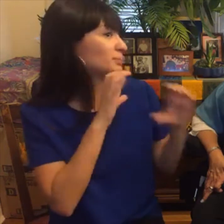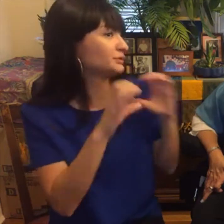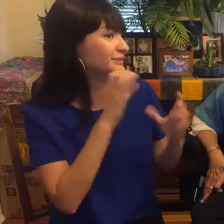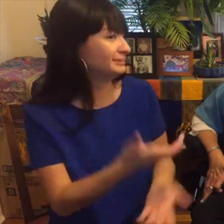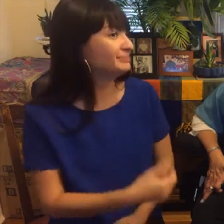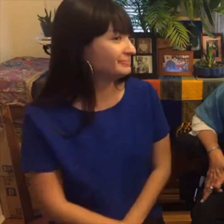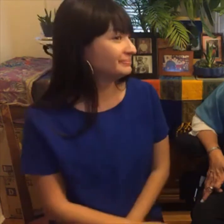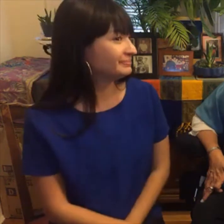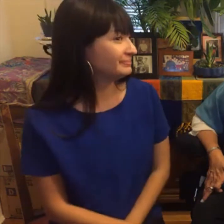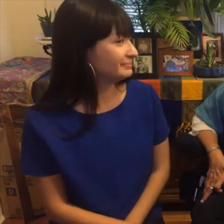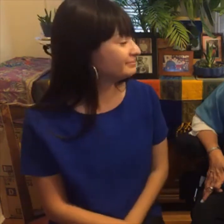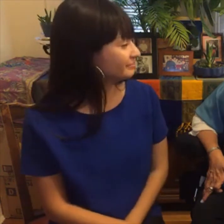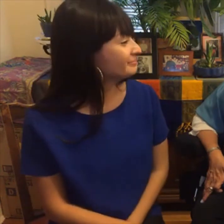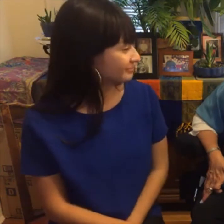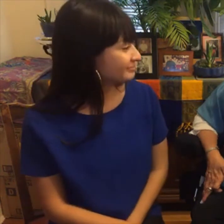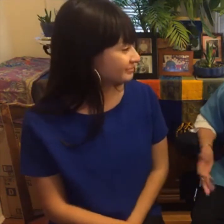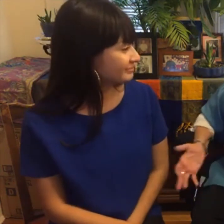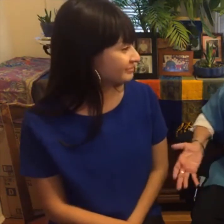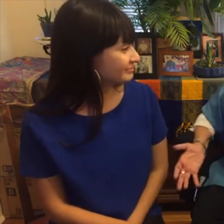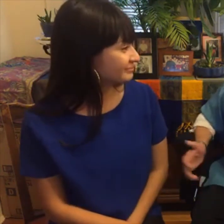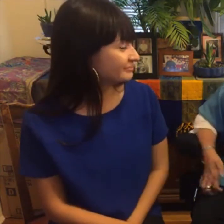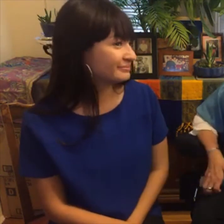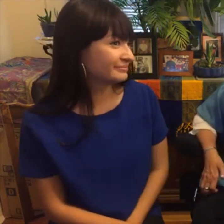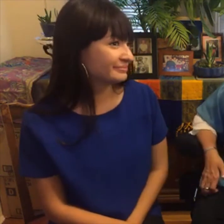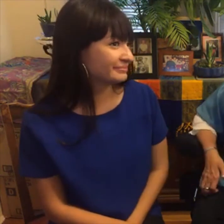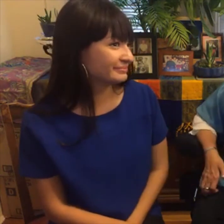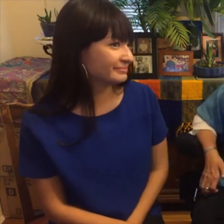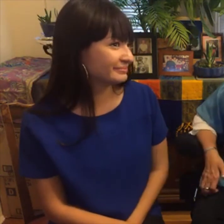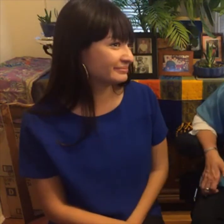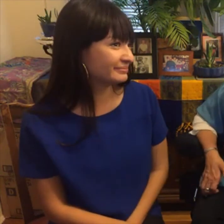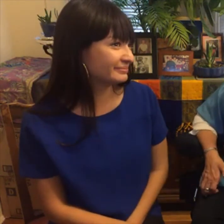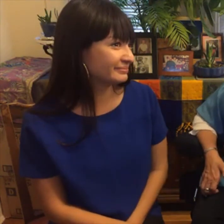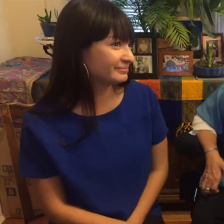access in different ways Judy: I think it's a great answer because it allows people to